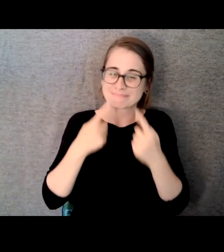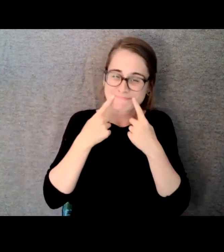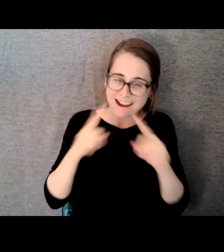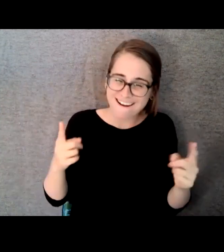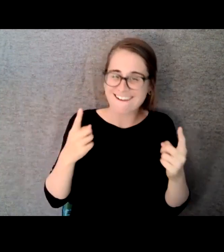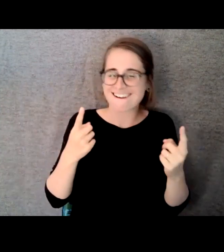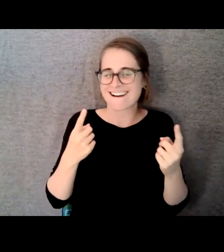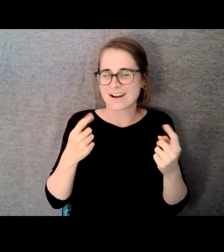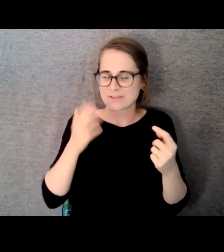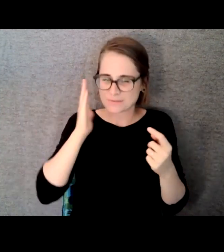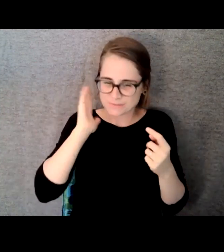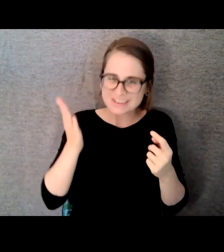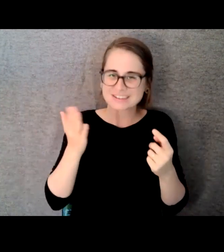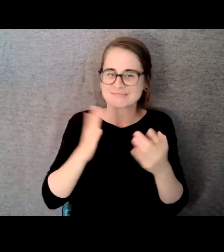for. So we signed the option.